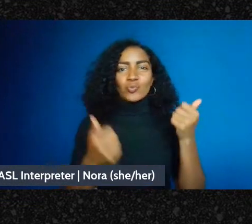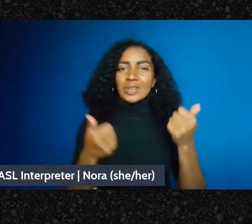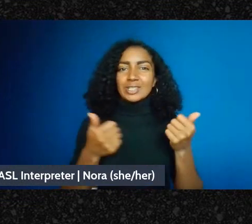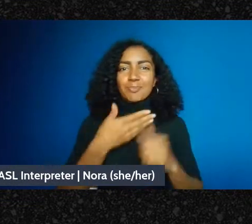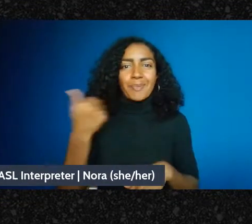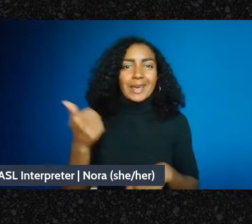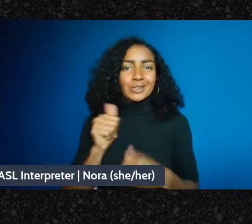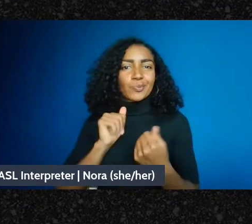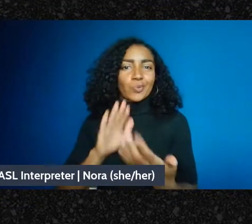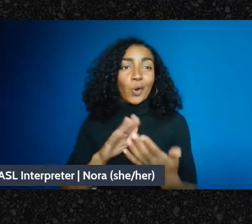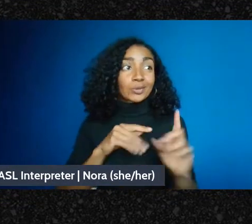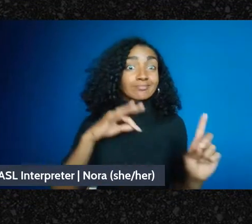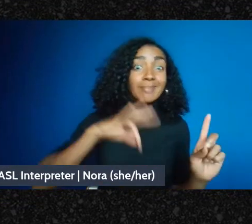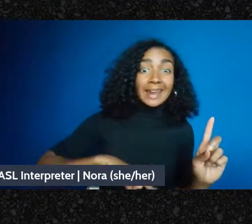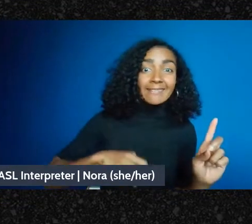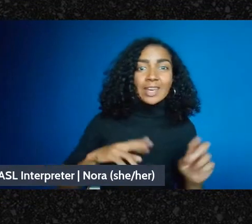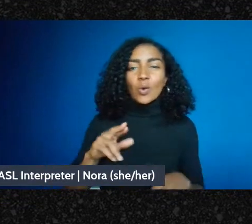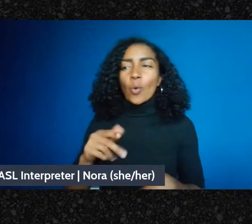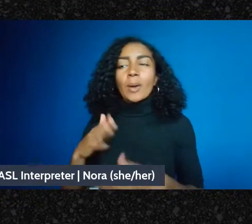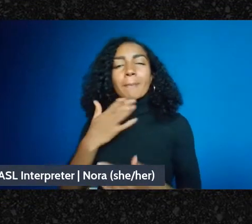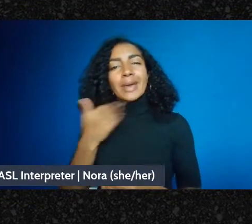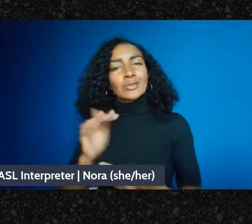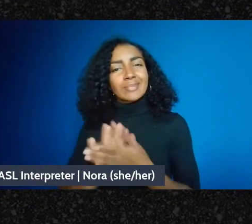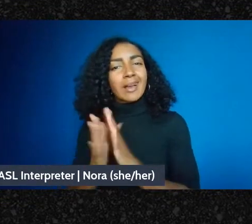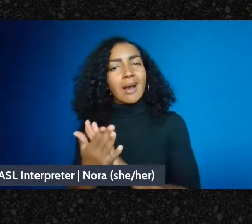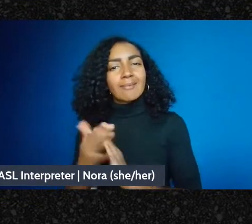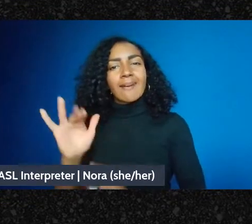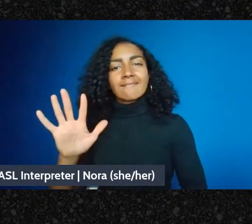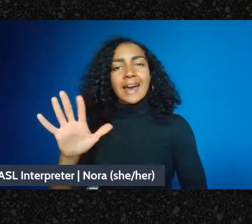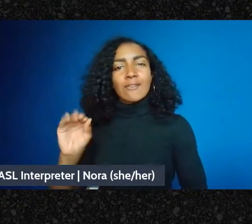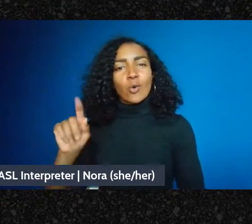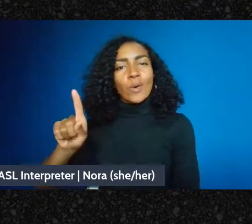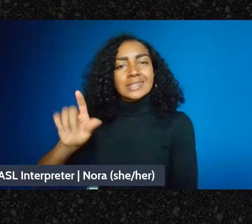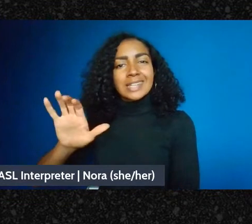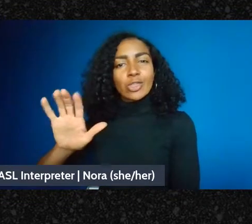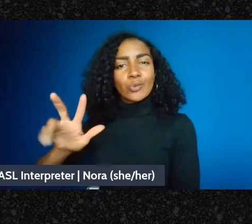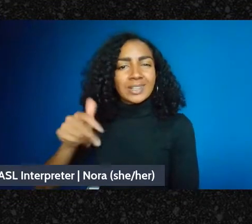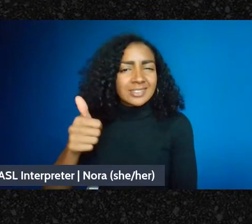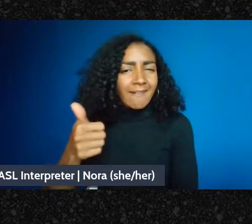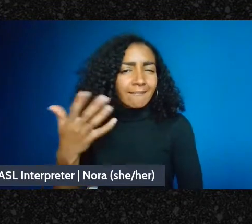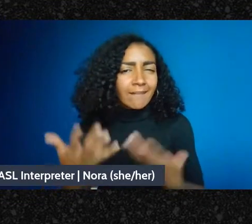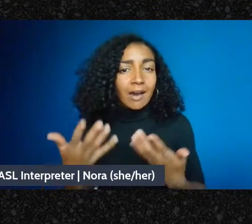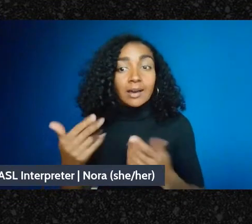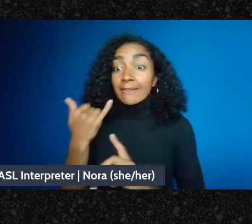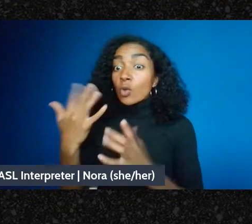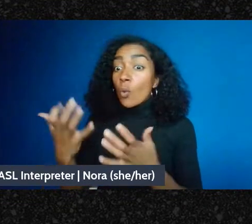a benefit over the 501c3, if you want to be you know around for more than a few months or a year.